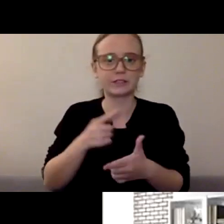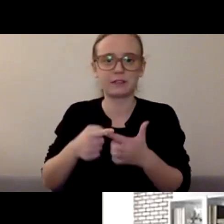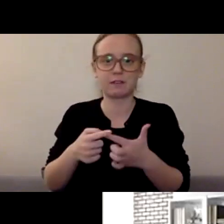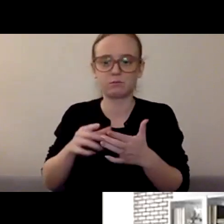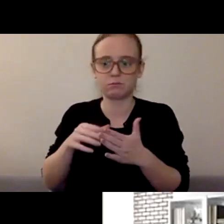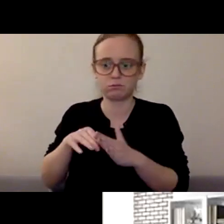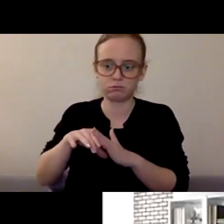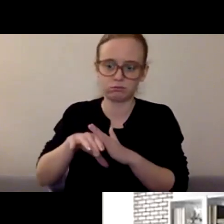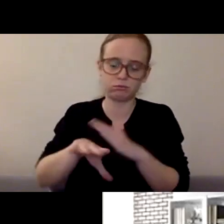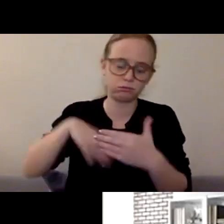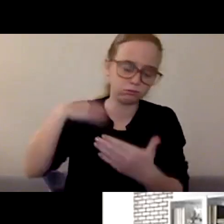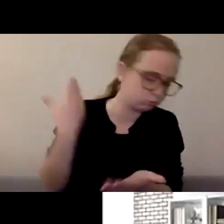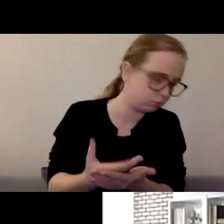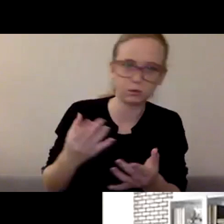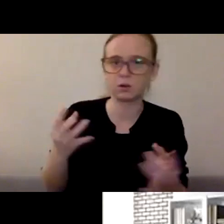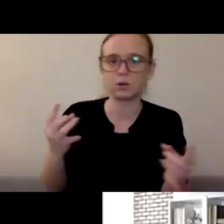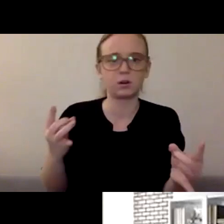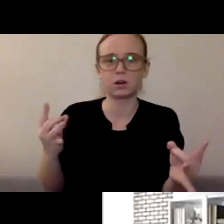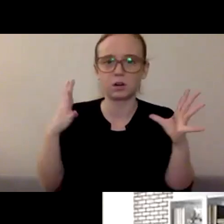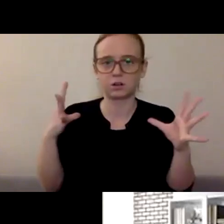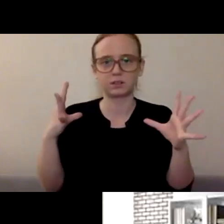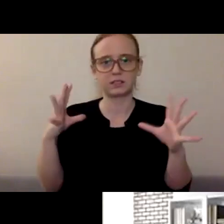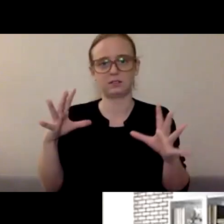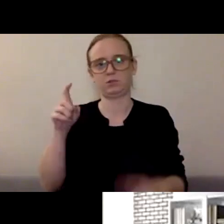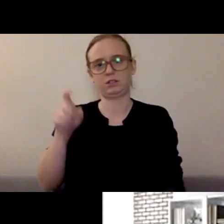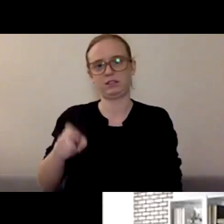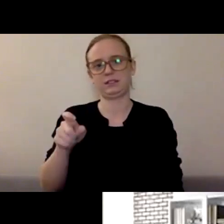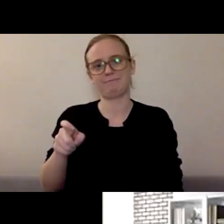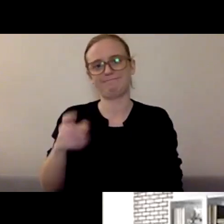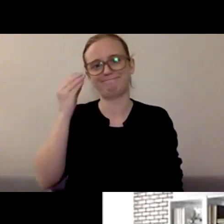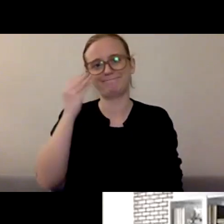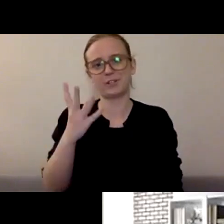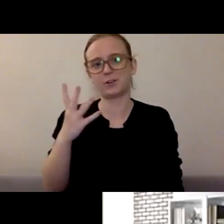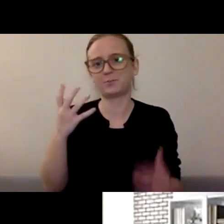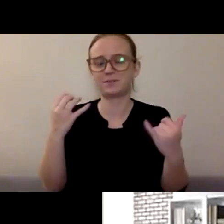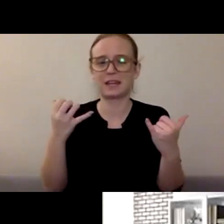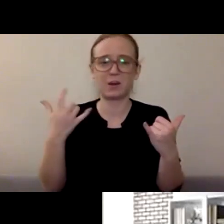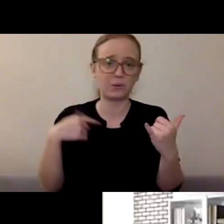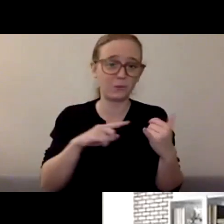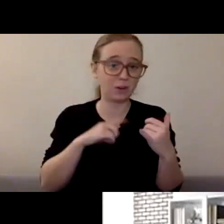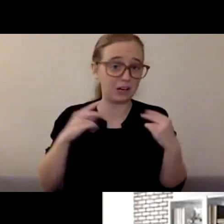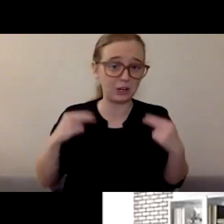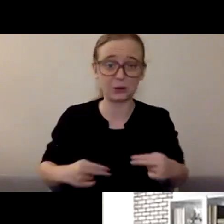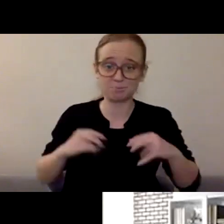And there are so many people who care and so many people with knowledge. And even if we don't,